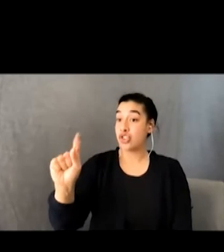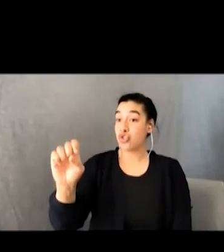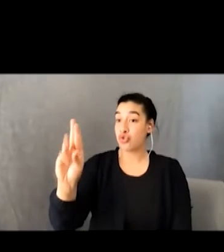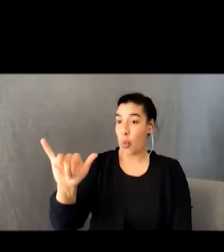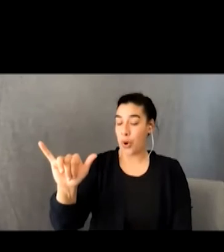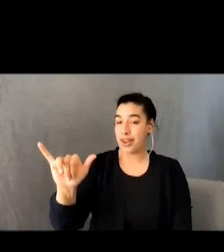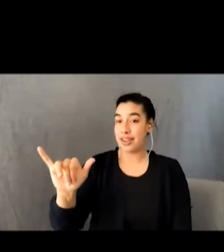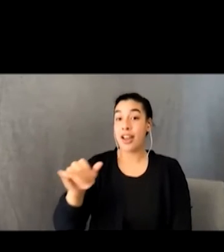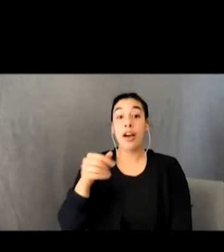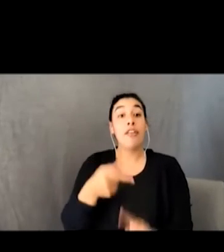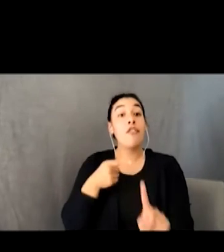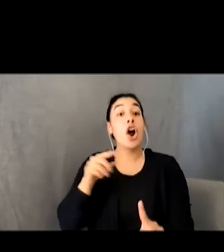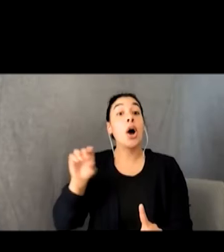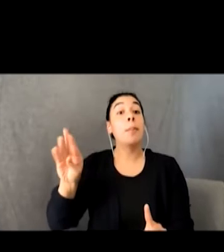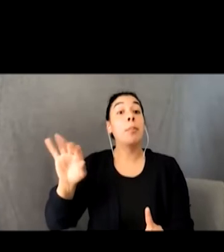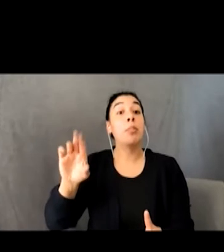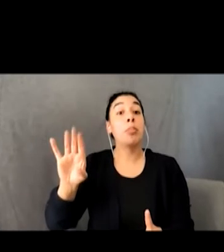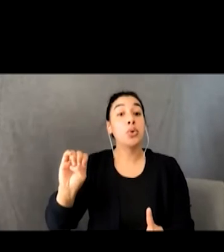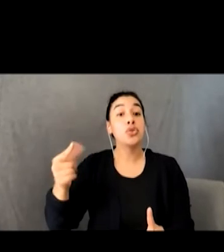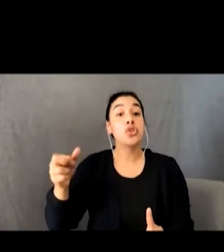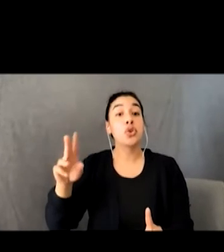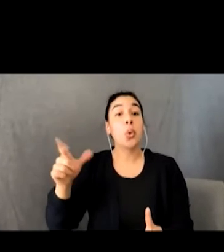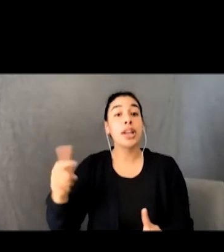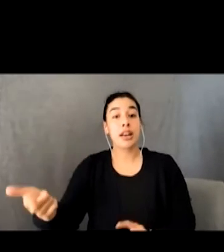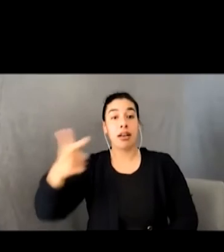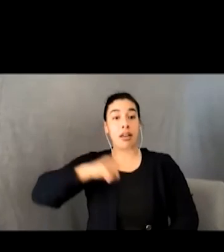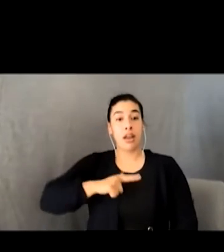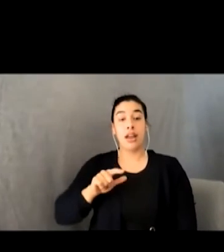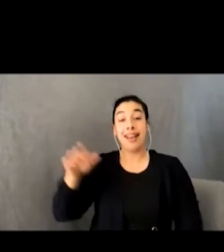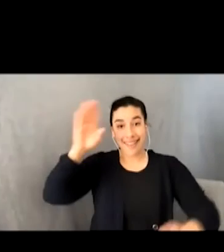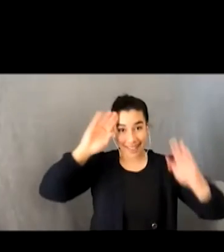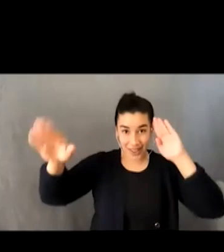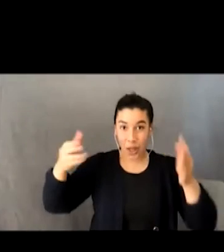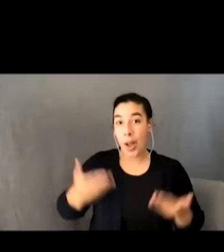Hi all I'm Bruce D. Gordon. I'm originally from Montreal and I moved to Ottawa with my